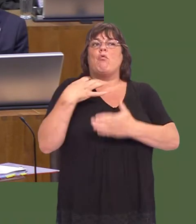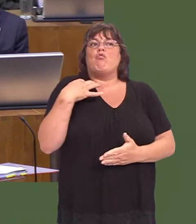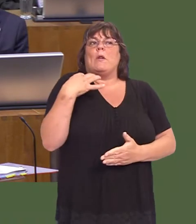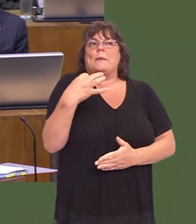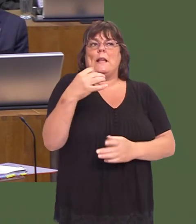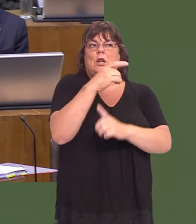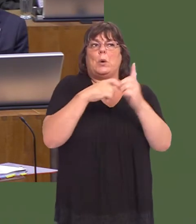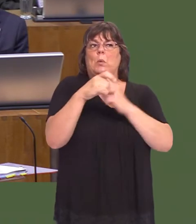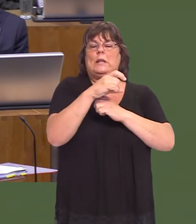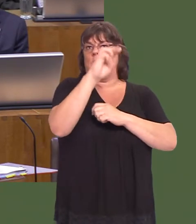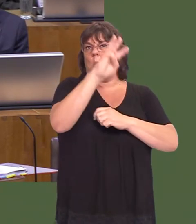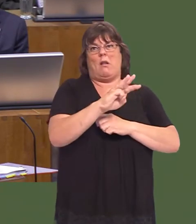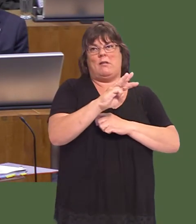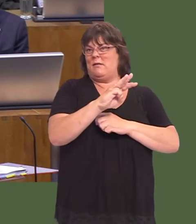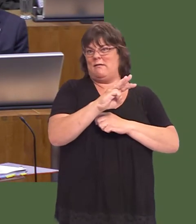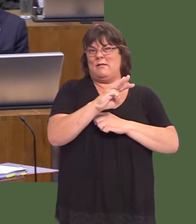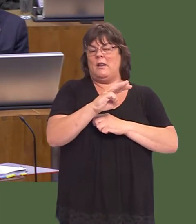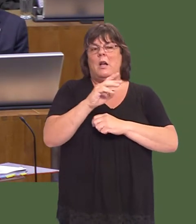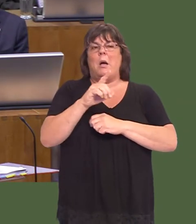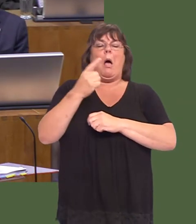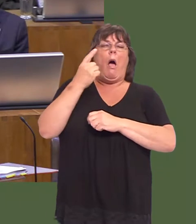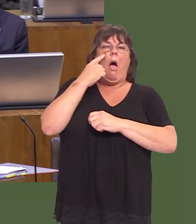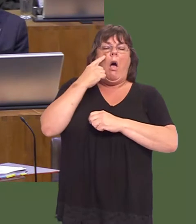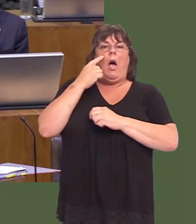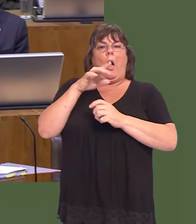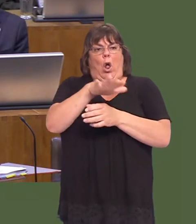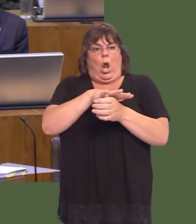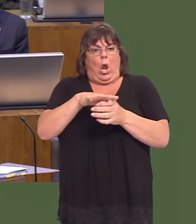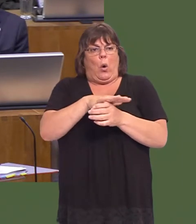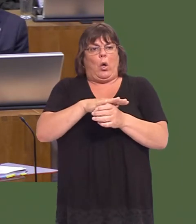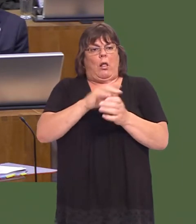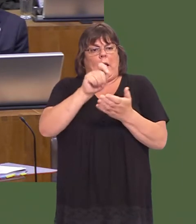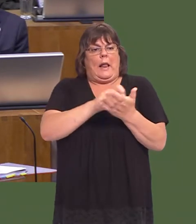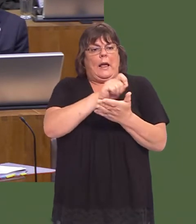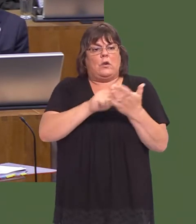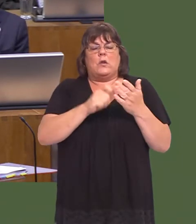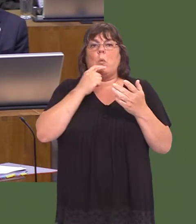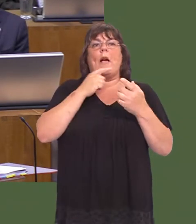Weíre a long way from being able to say that. I can say that, prior to the local elections, we ran a number of projects as part of the